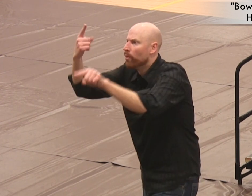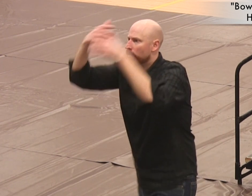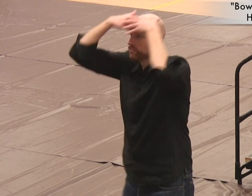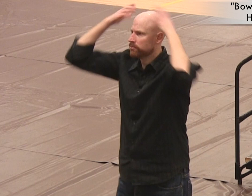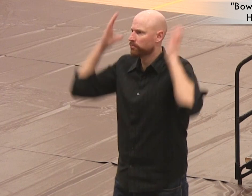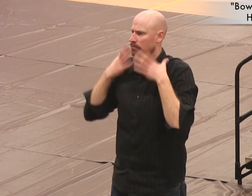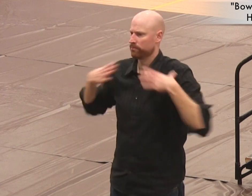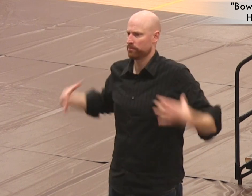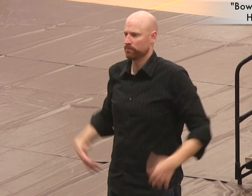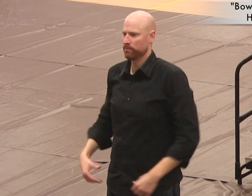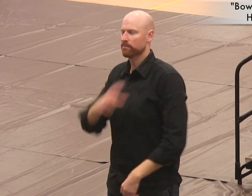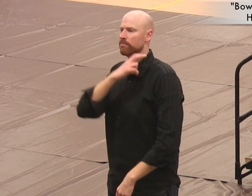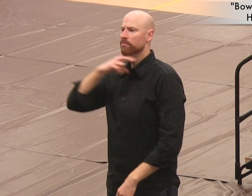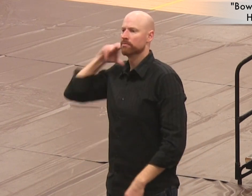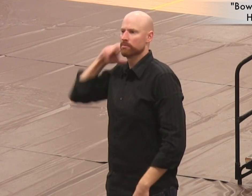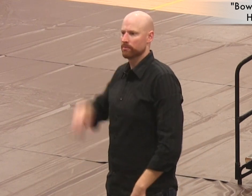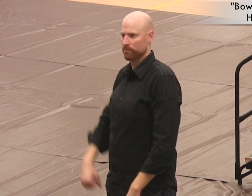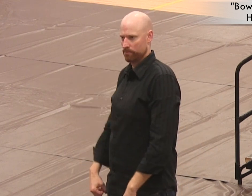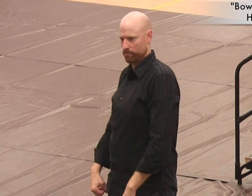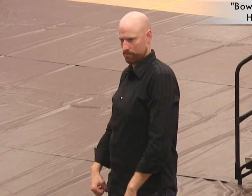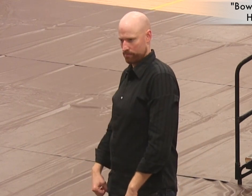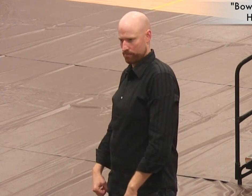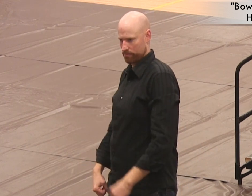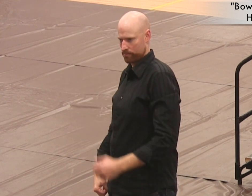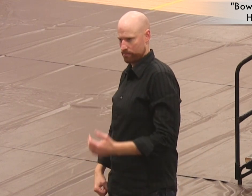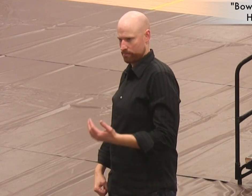a stripe-necked bowling pin, egging on the ball,